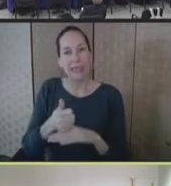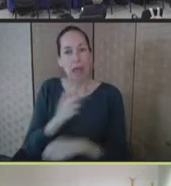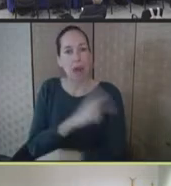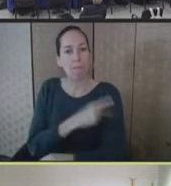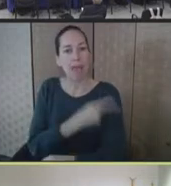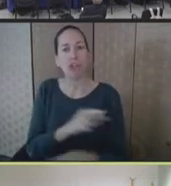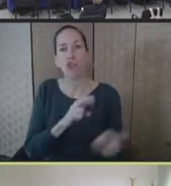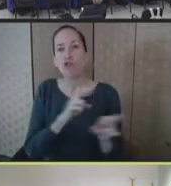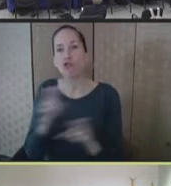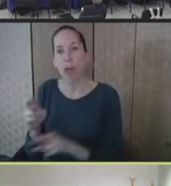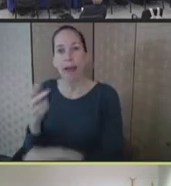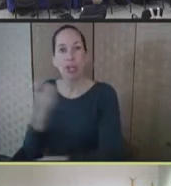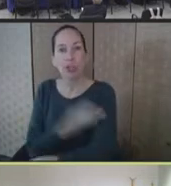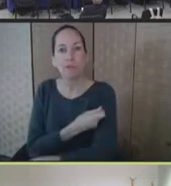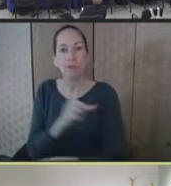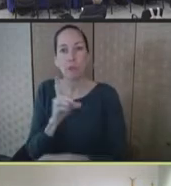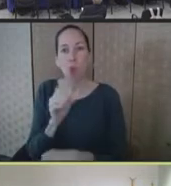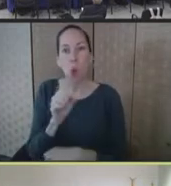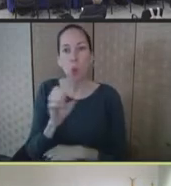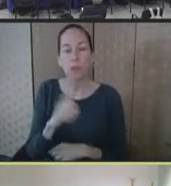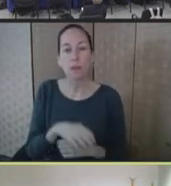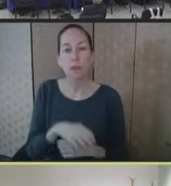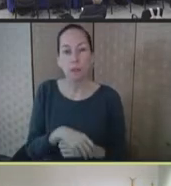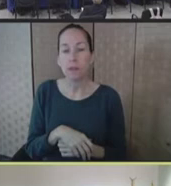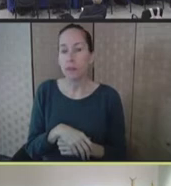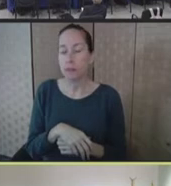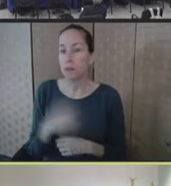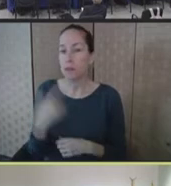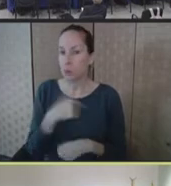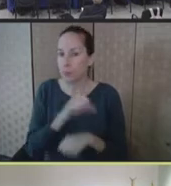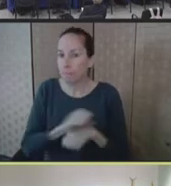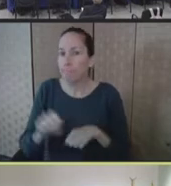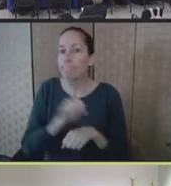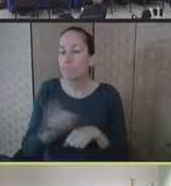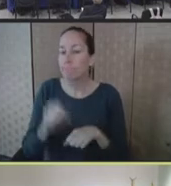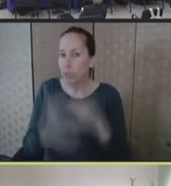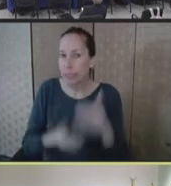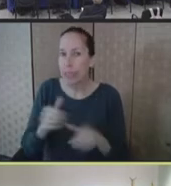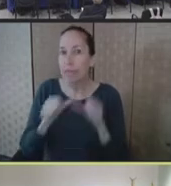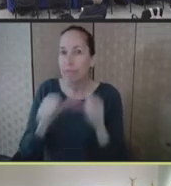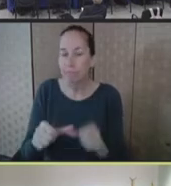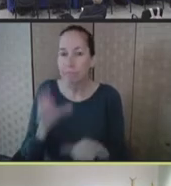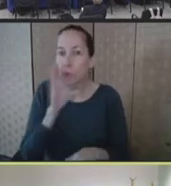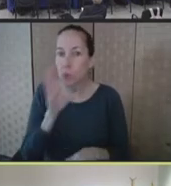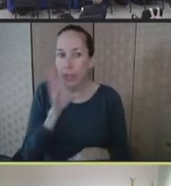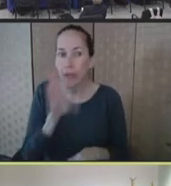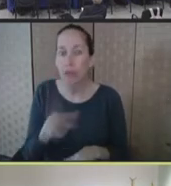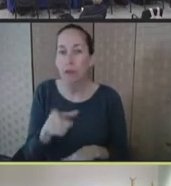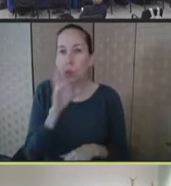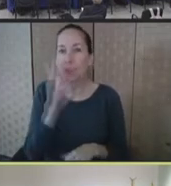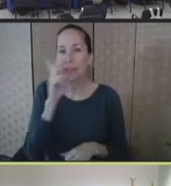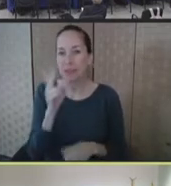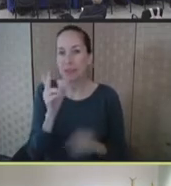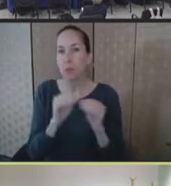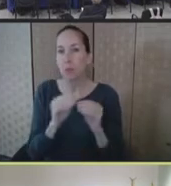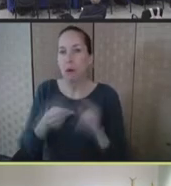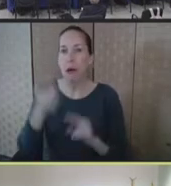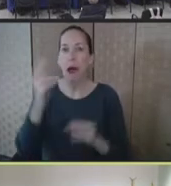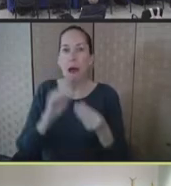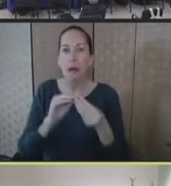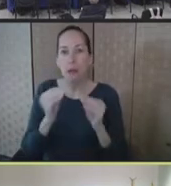will see us increasing stream of vaccine moving into the United States, and available for use.